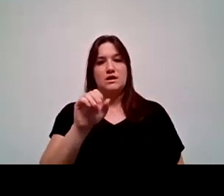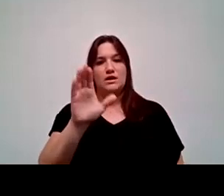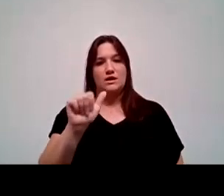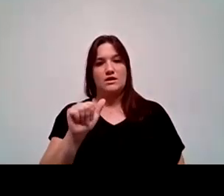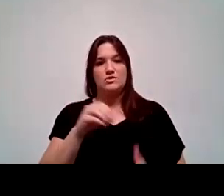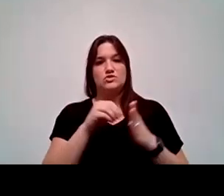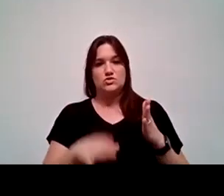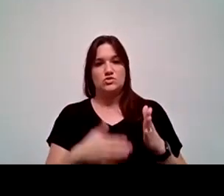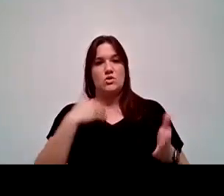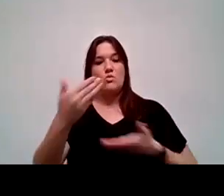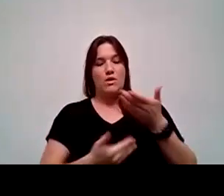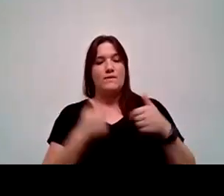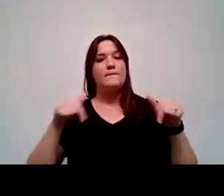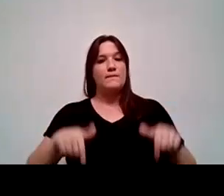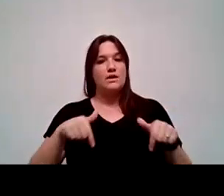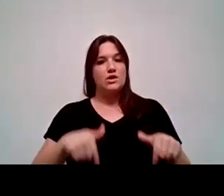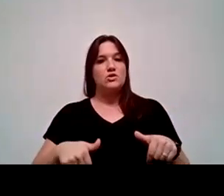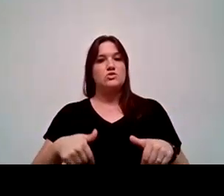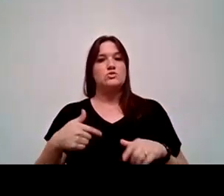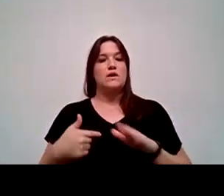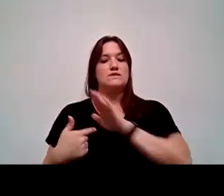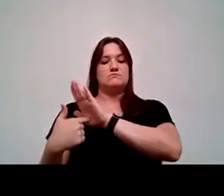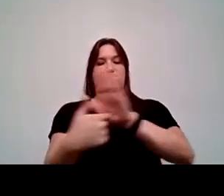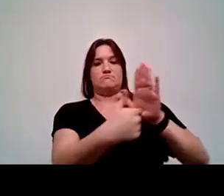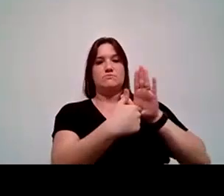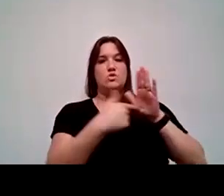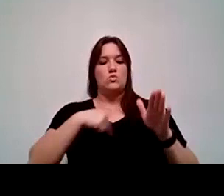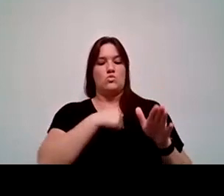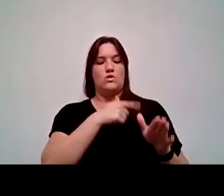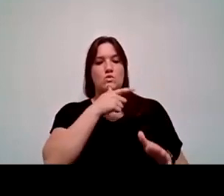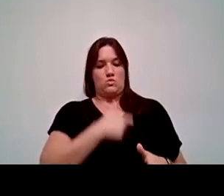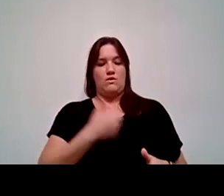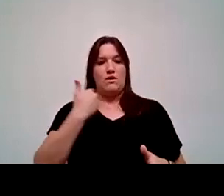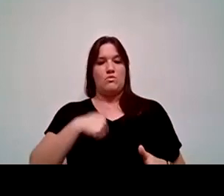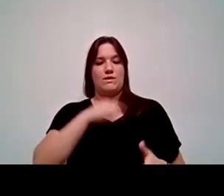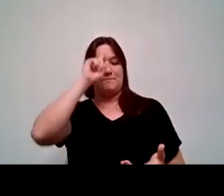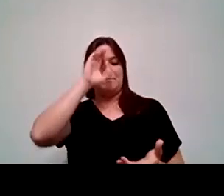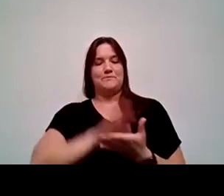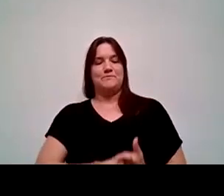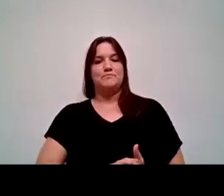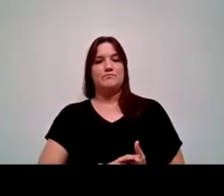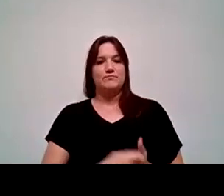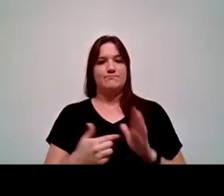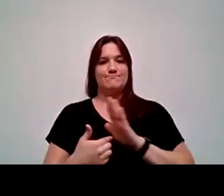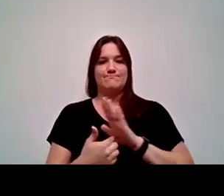So very visible demonstration of who we are, what we believe in. Number three, and I'm very proud of this one.